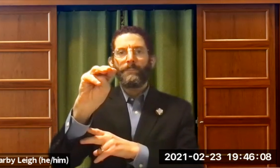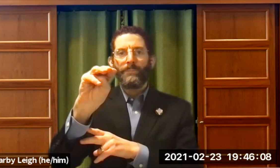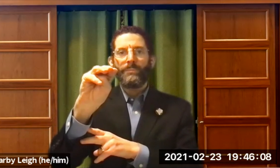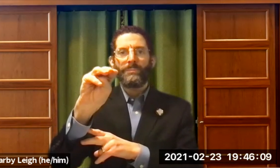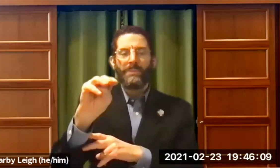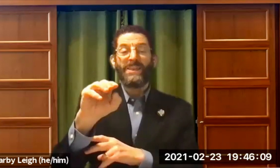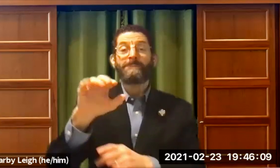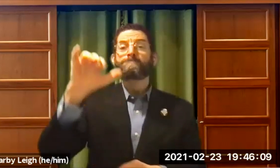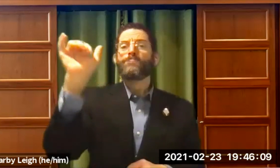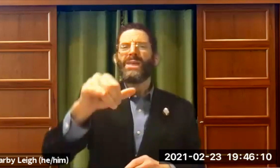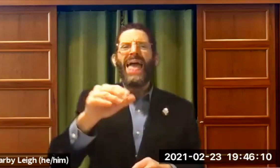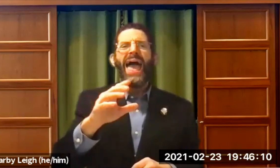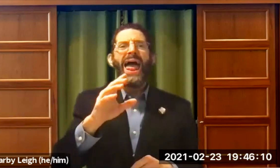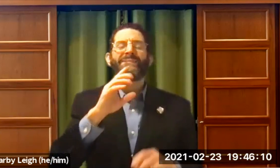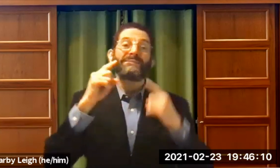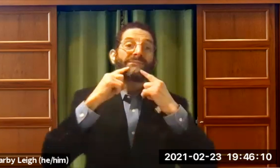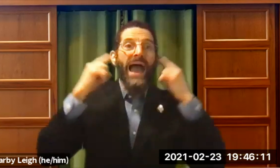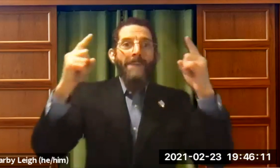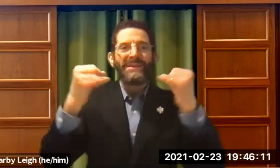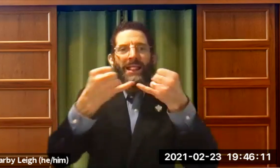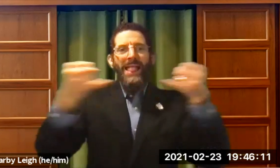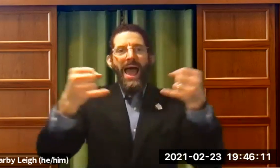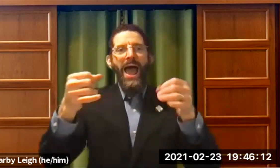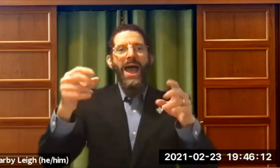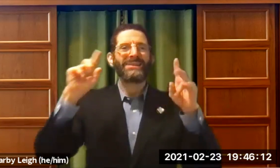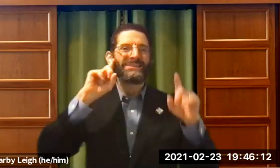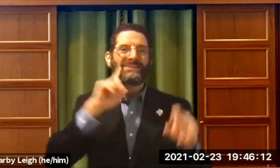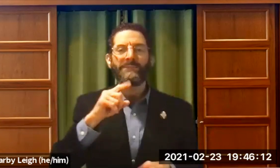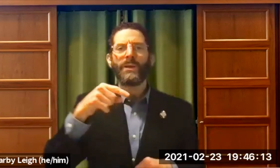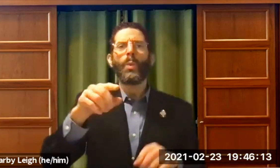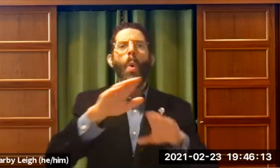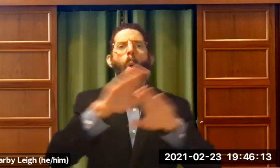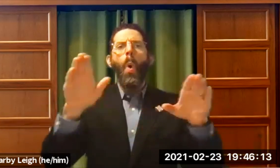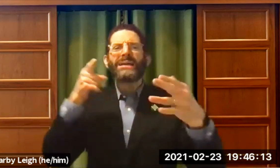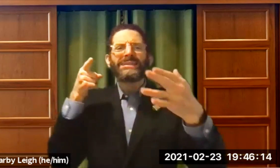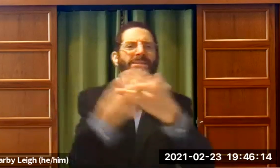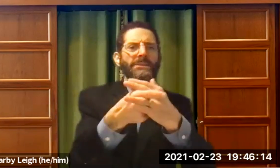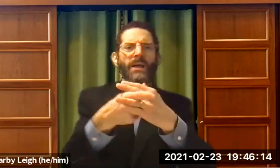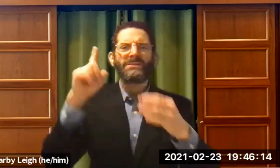im. And in that parsha, there's a very famous line